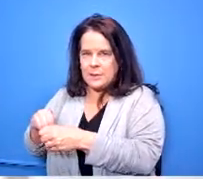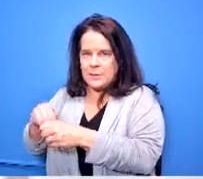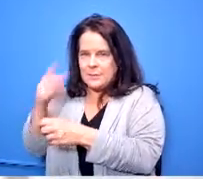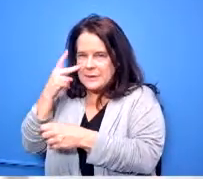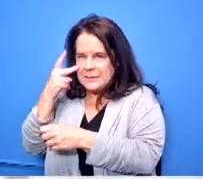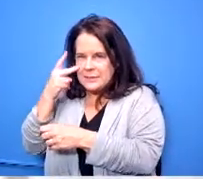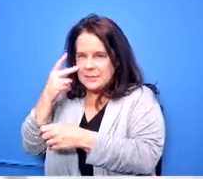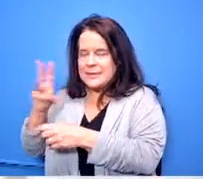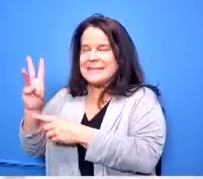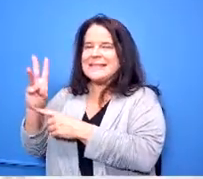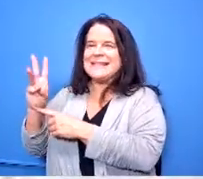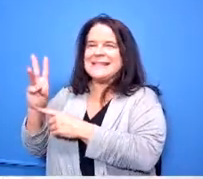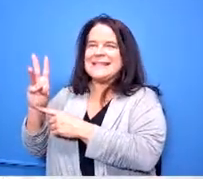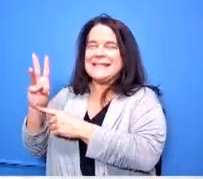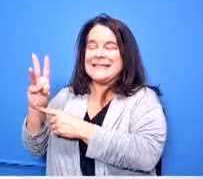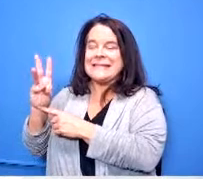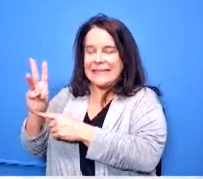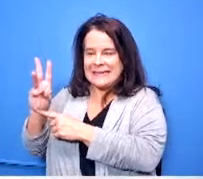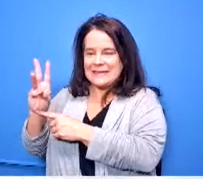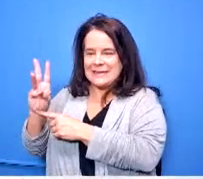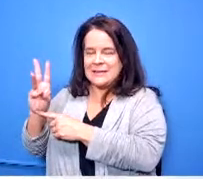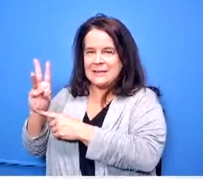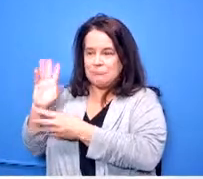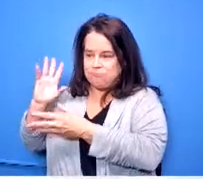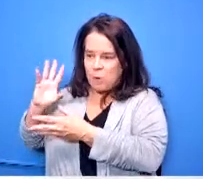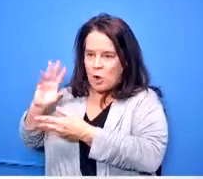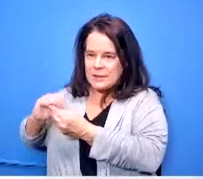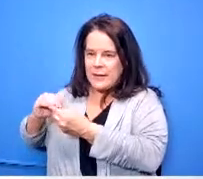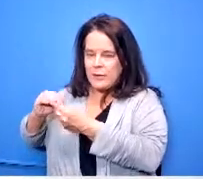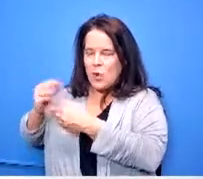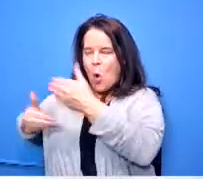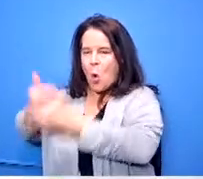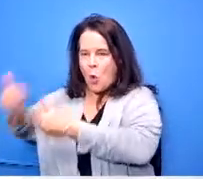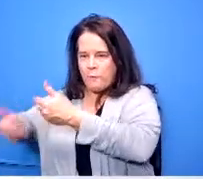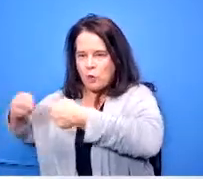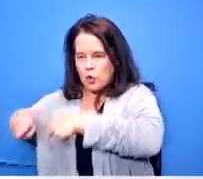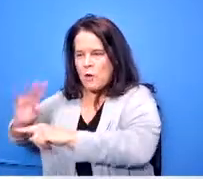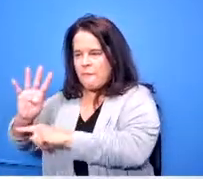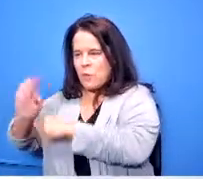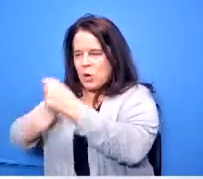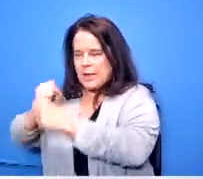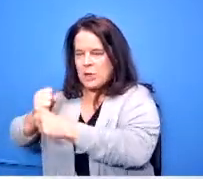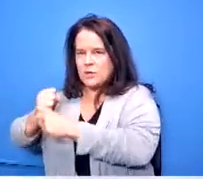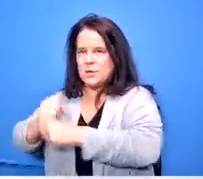six school engagement activities over the course of four years so one season of a sport would